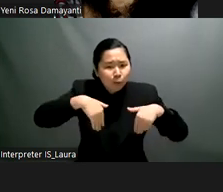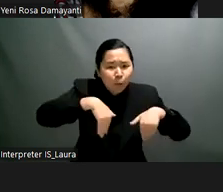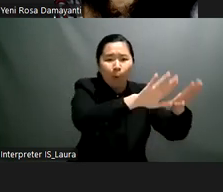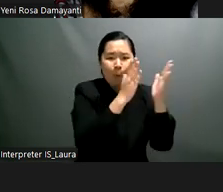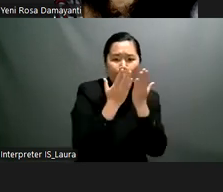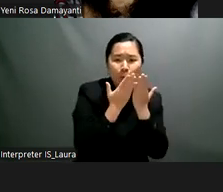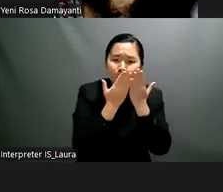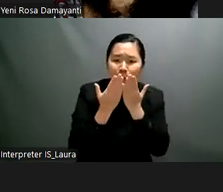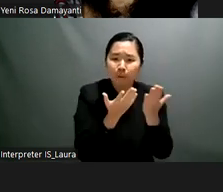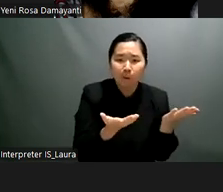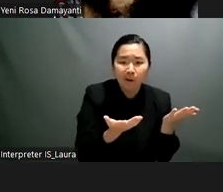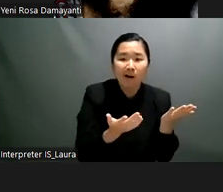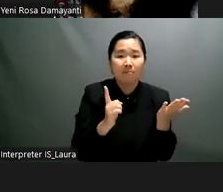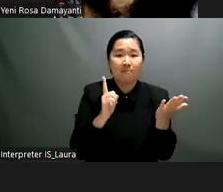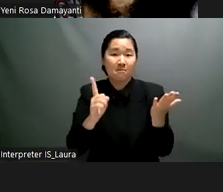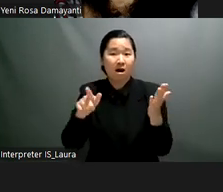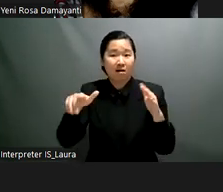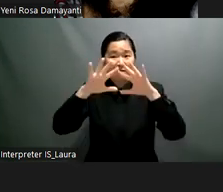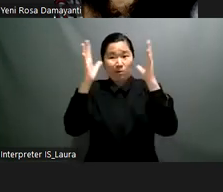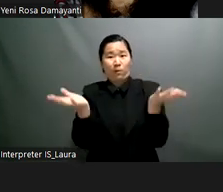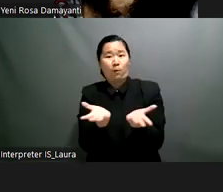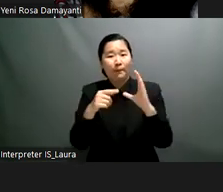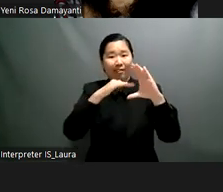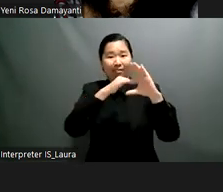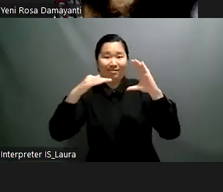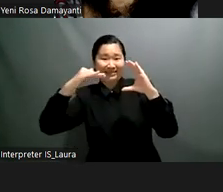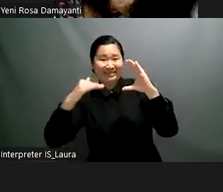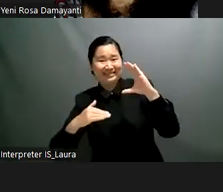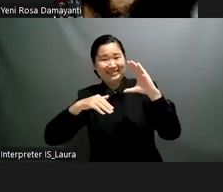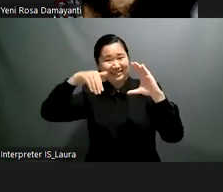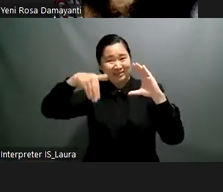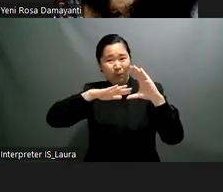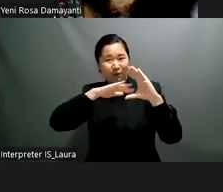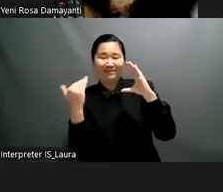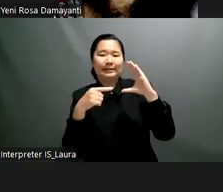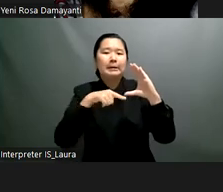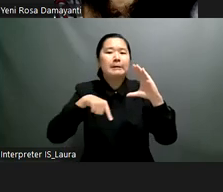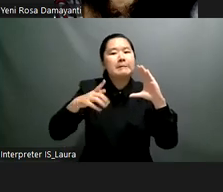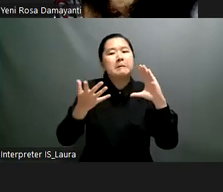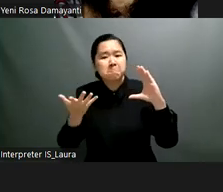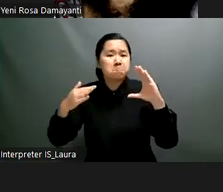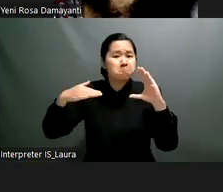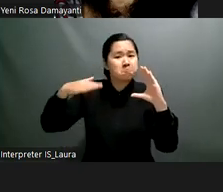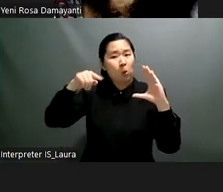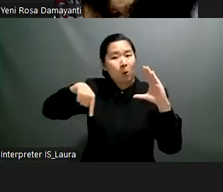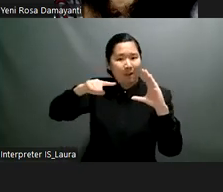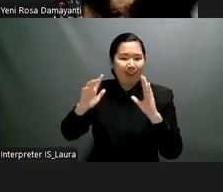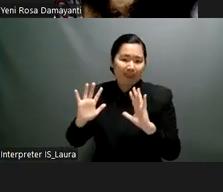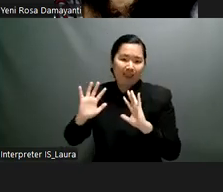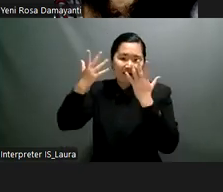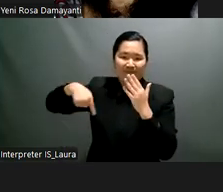digital classroom and how the digital classroom could be inclusive over the past 10 years schools